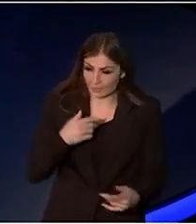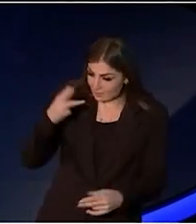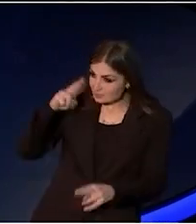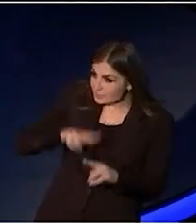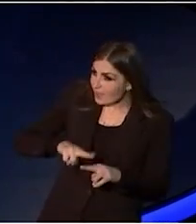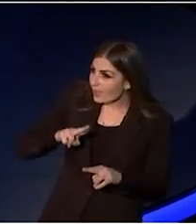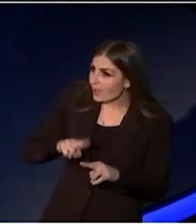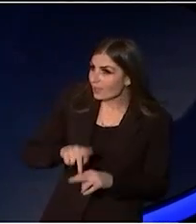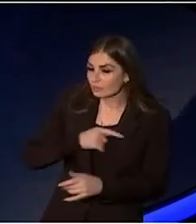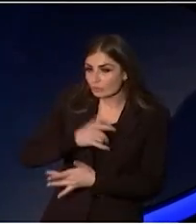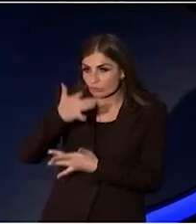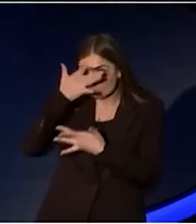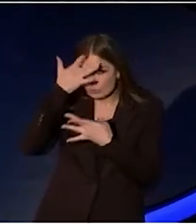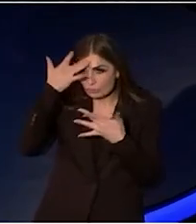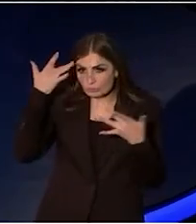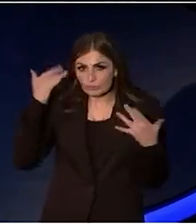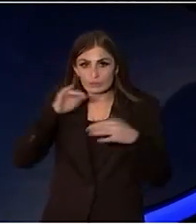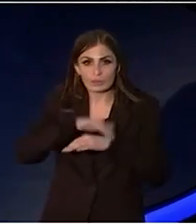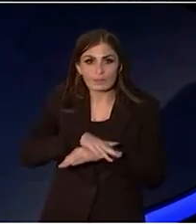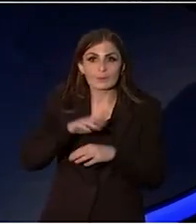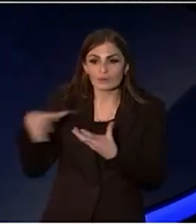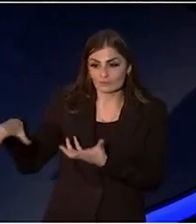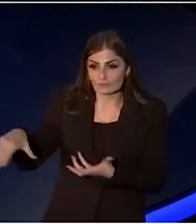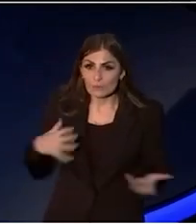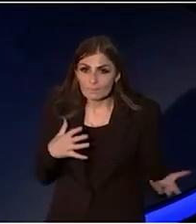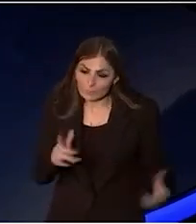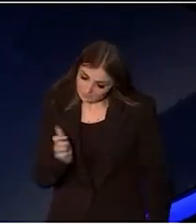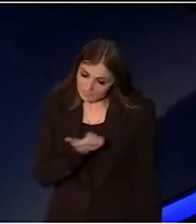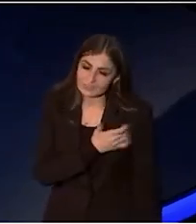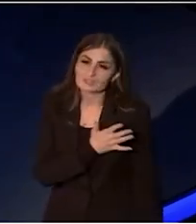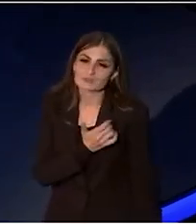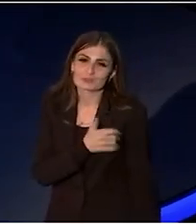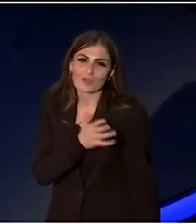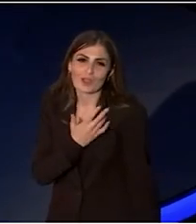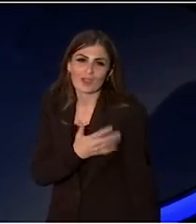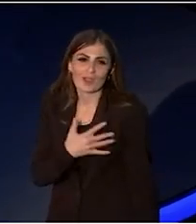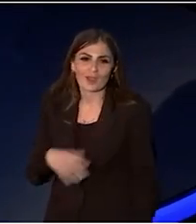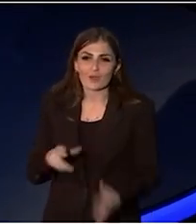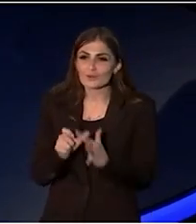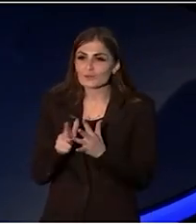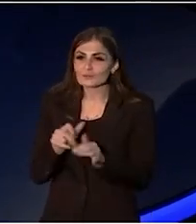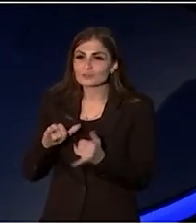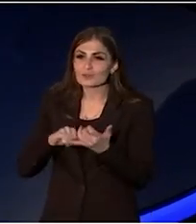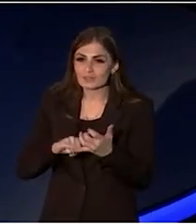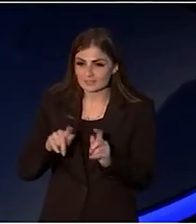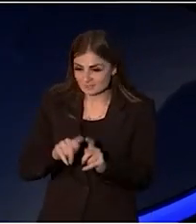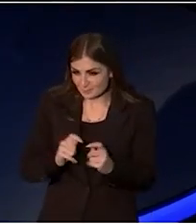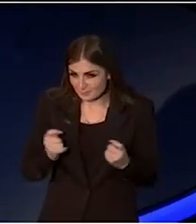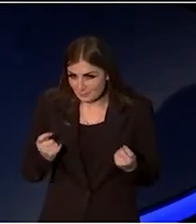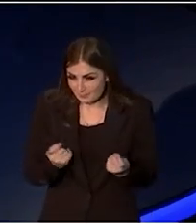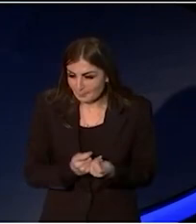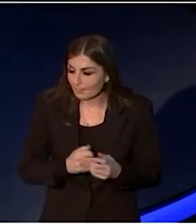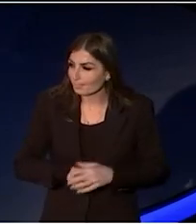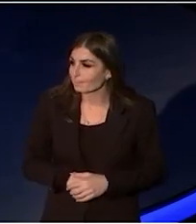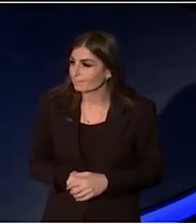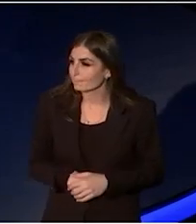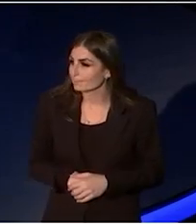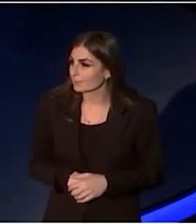who knows nothing about the NRL, is proud of the Doggies. I am trying to tell you that if you lean